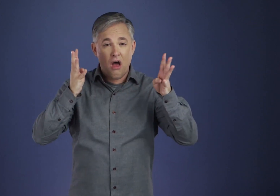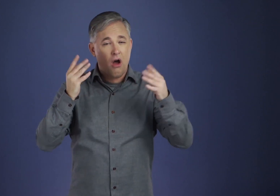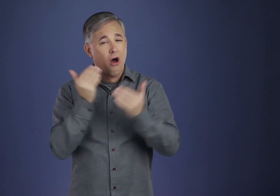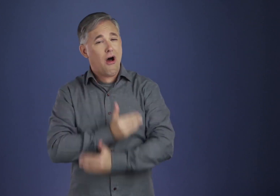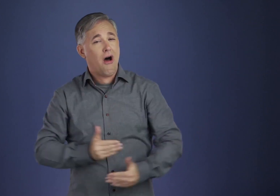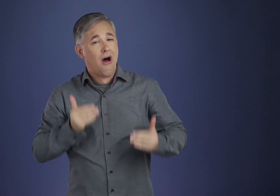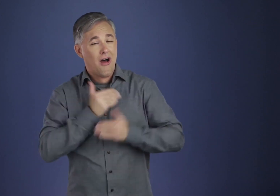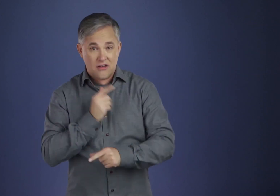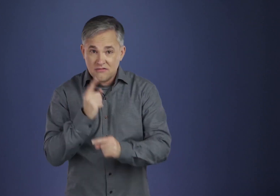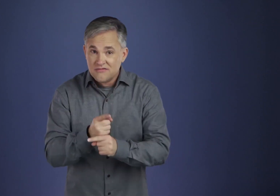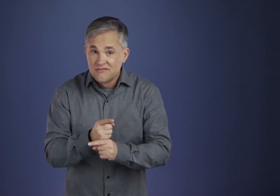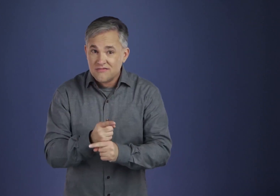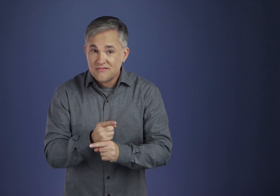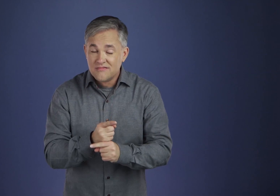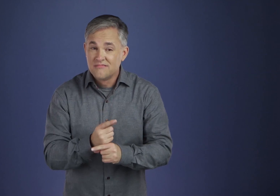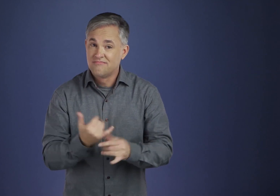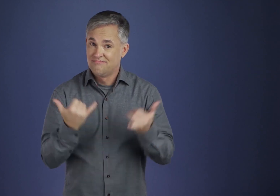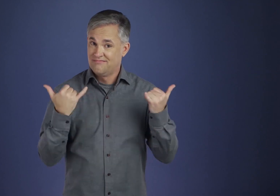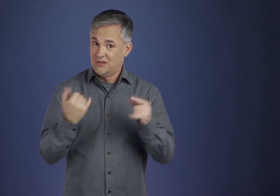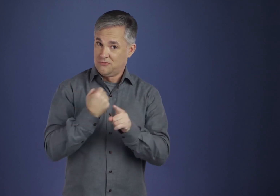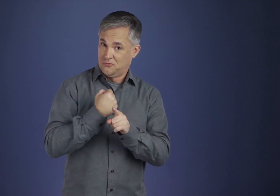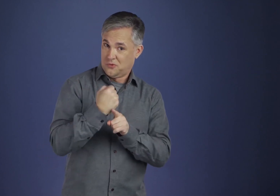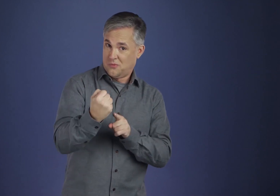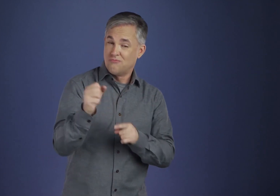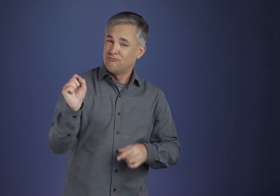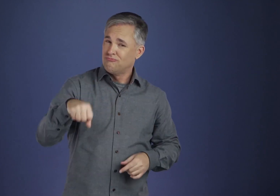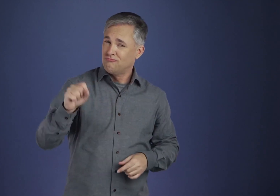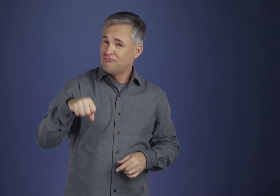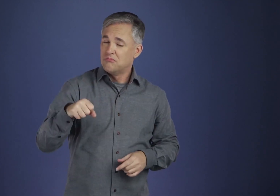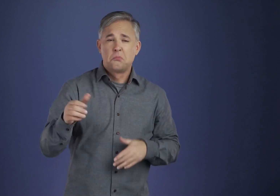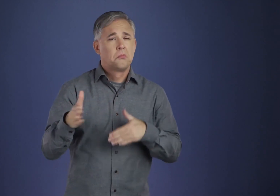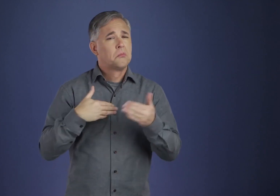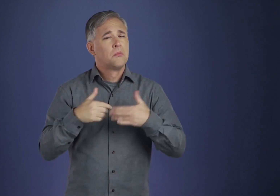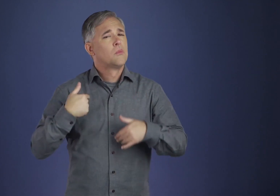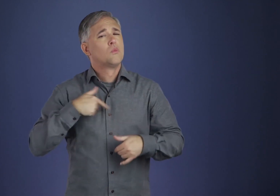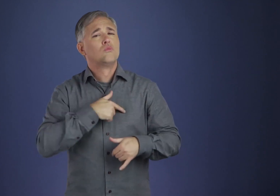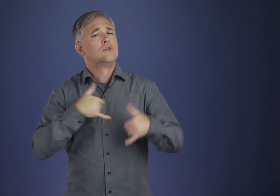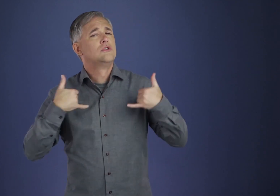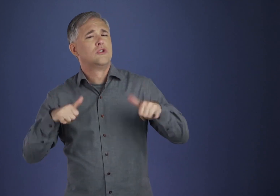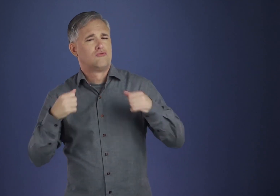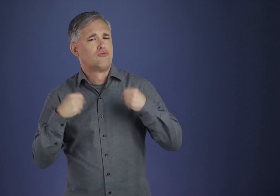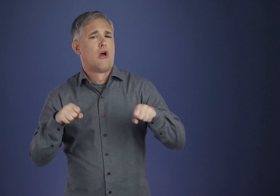Yes, we reveled in that sort of thinking, didn't we? And though sober nowadays,